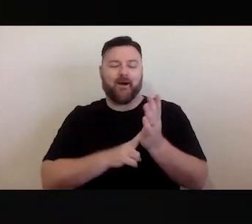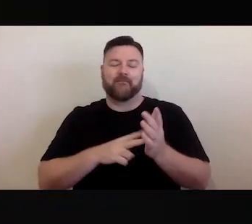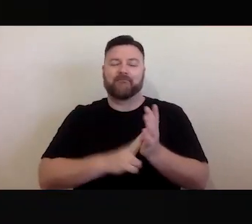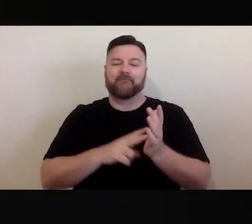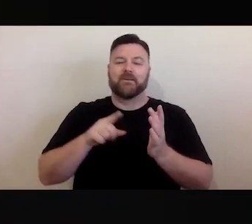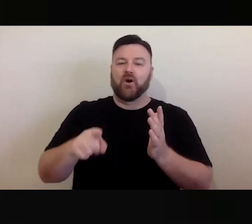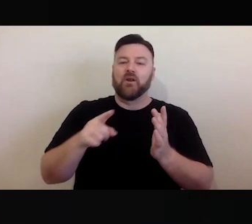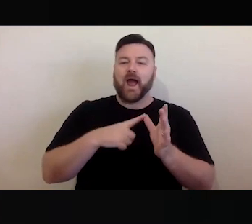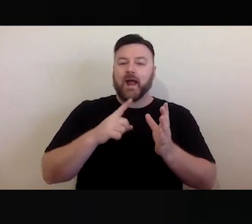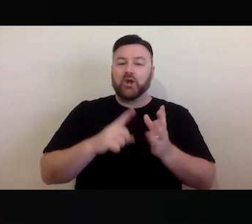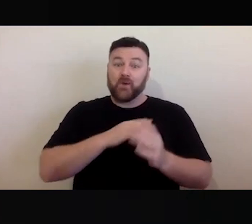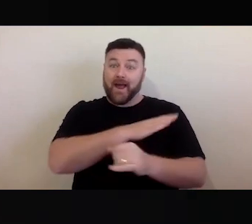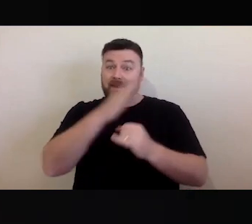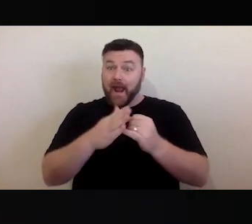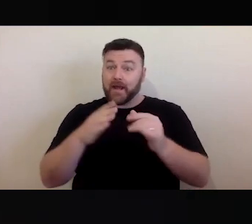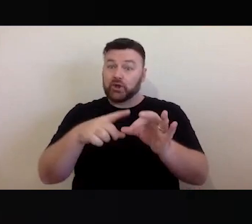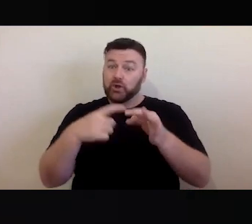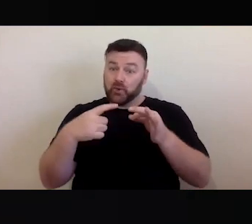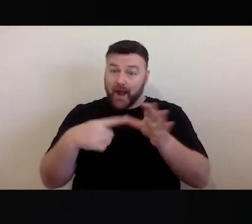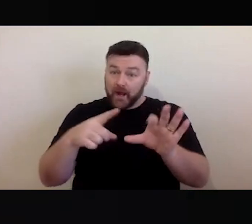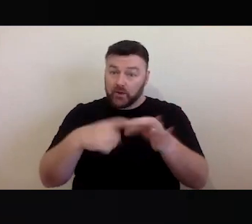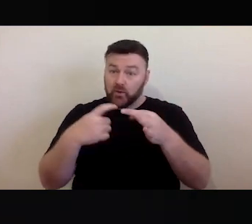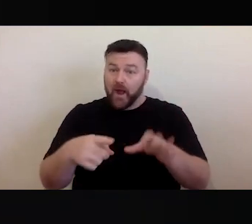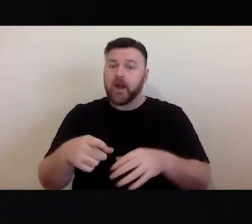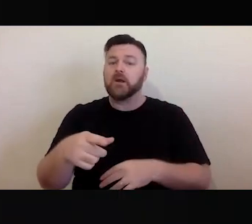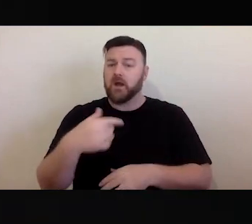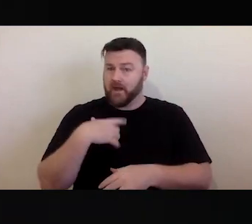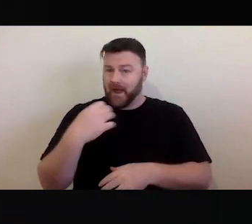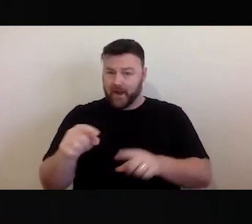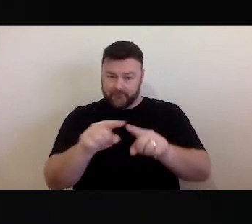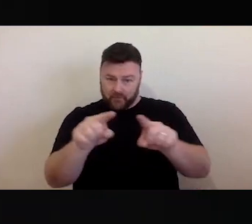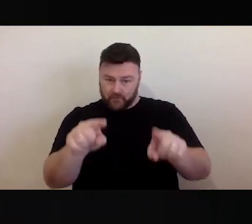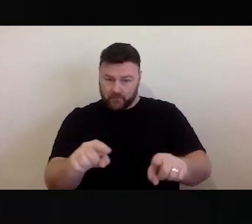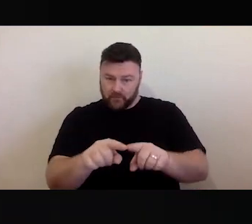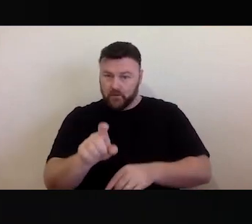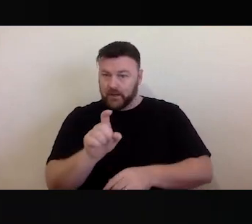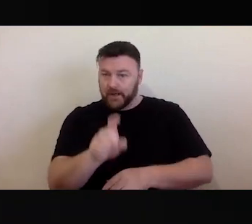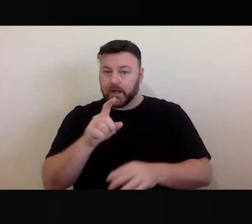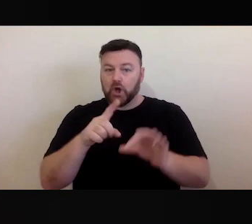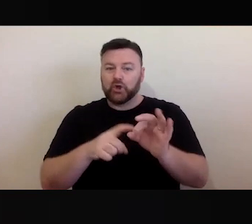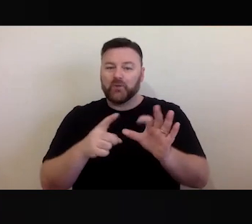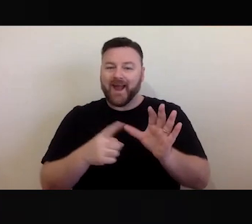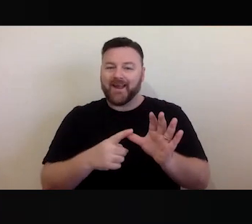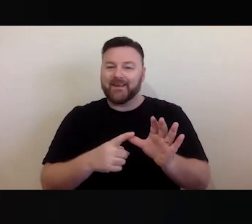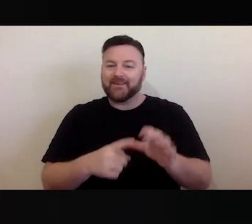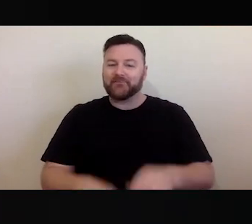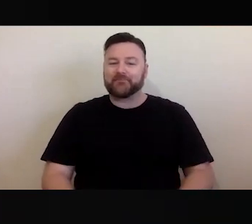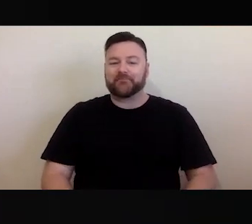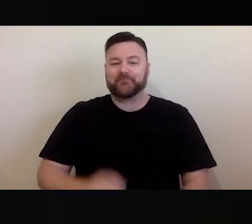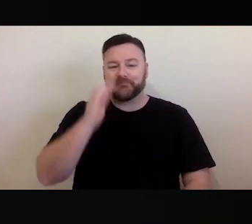Make sure you put your questions in the Q&A section which you can play in the player feature of Zoom.